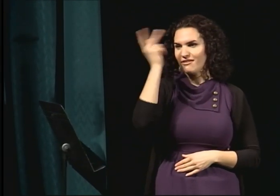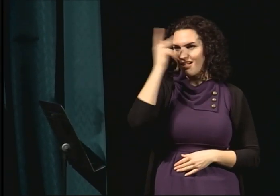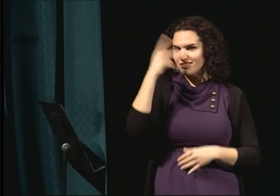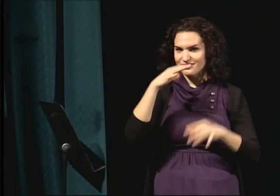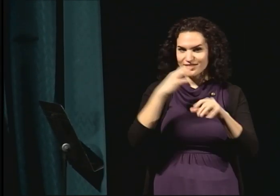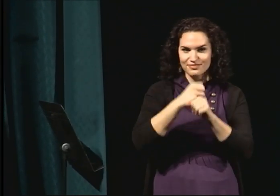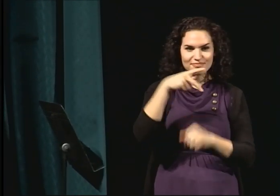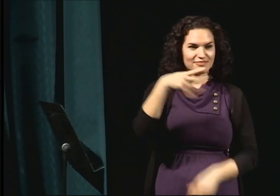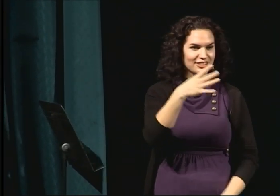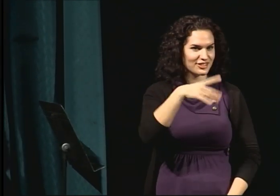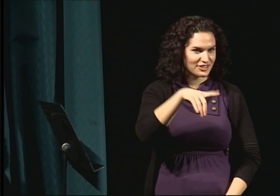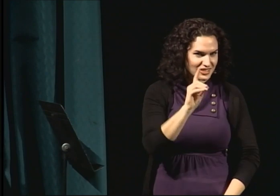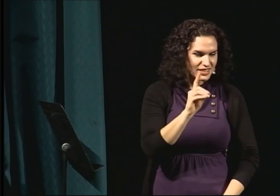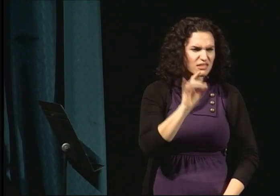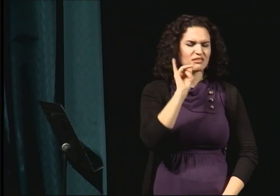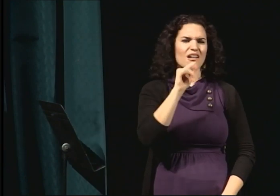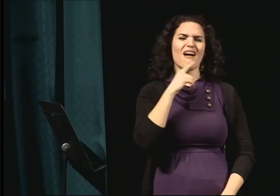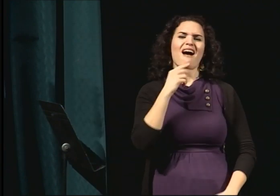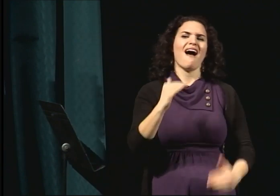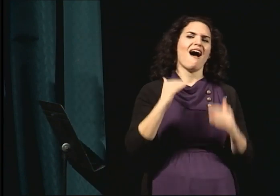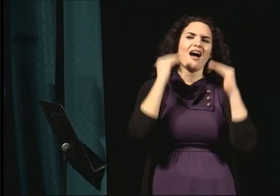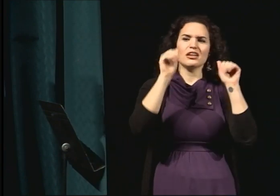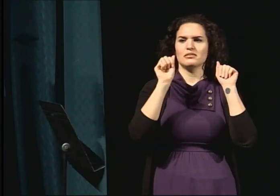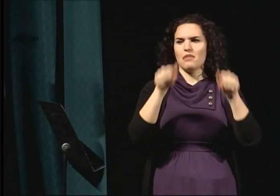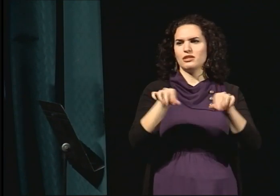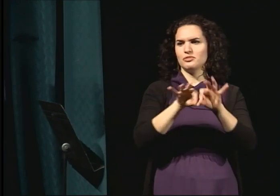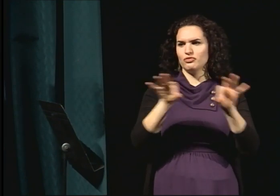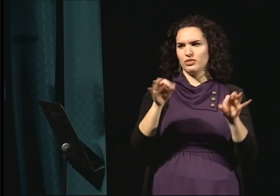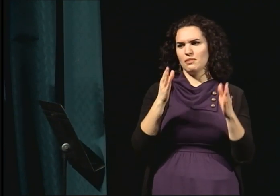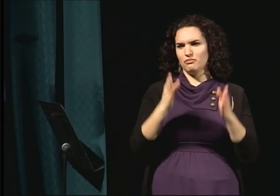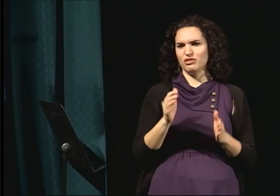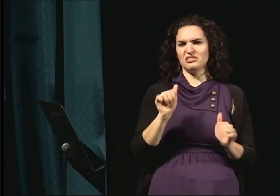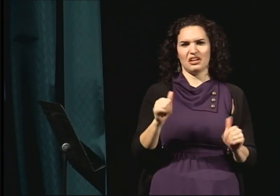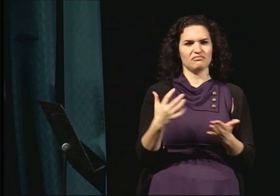It is the highest possible degree that a person can receive here in the United States.